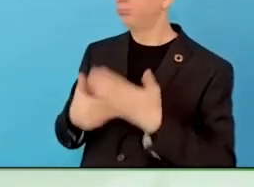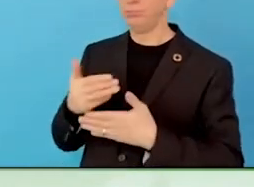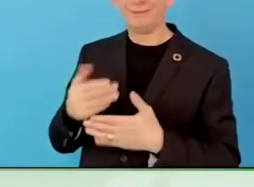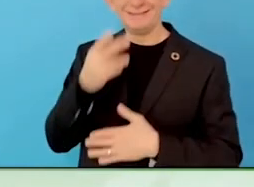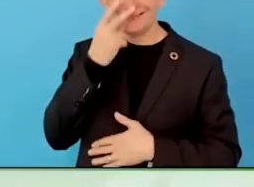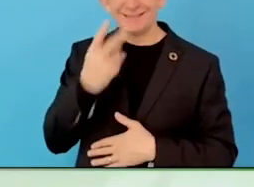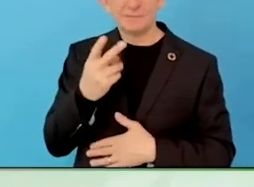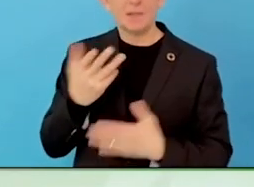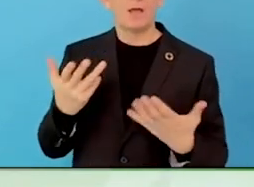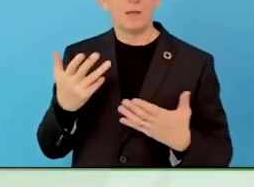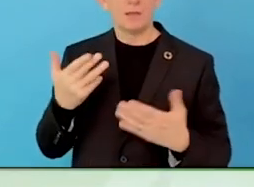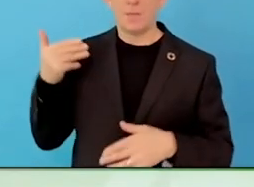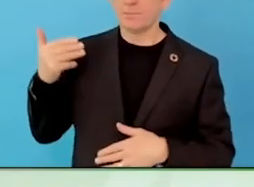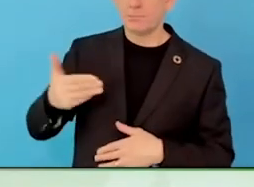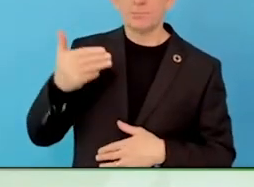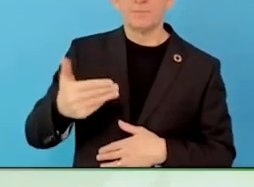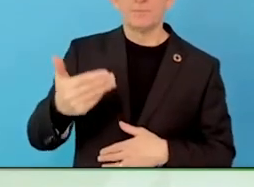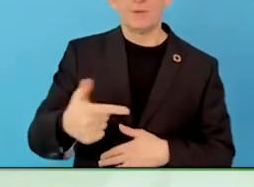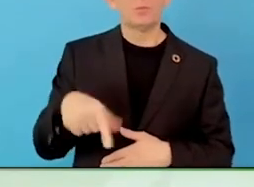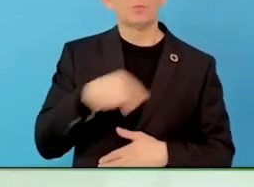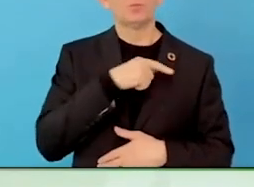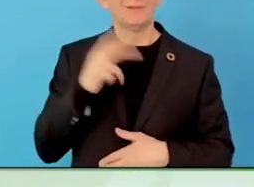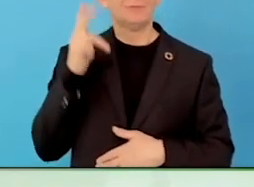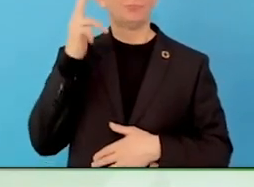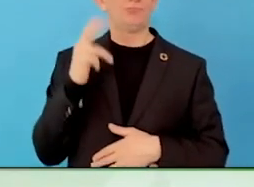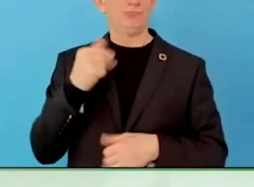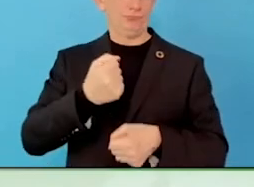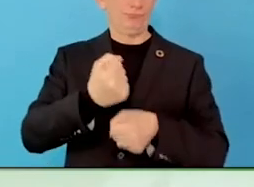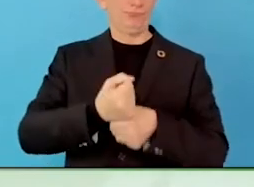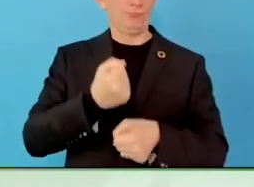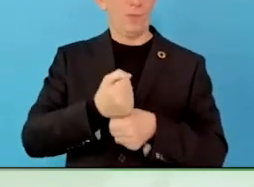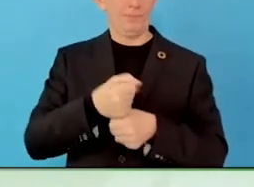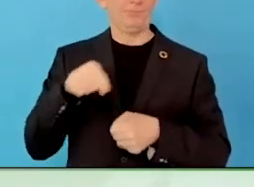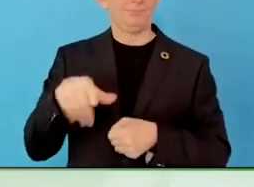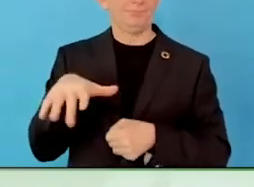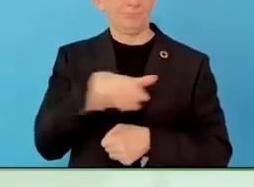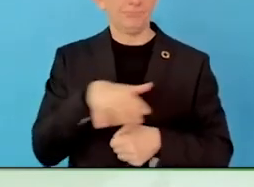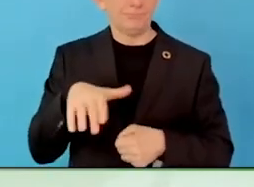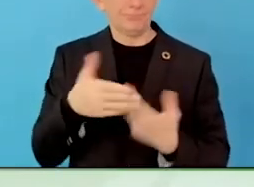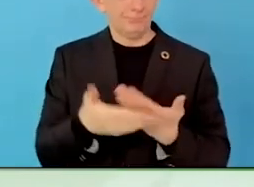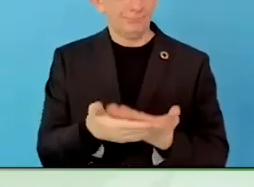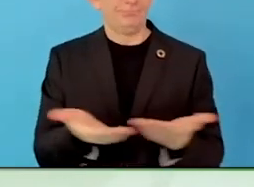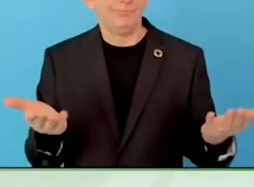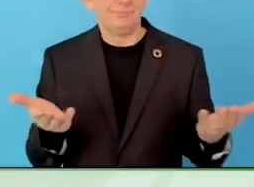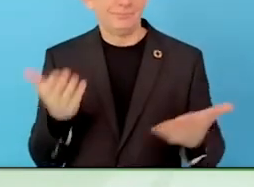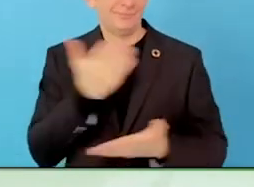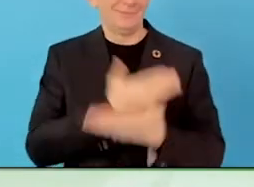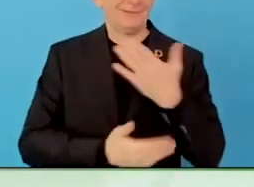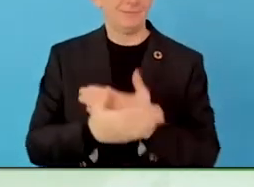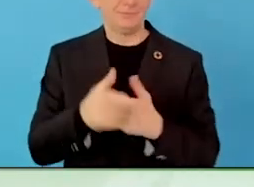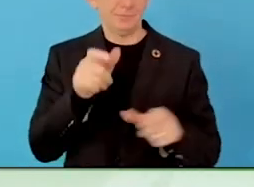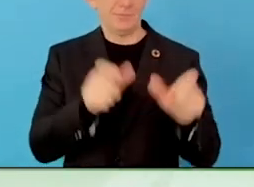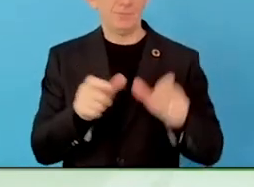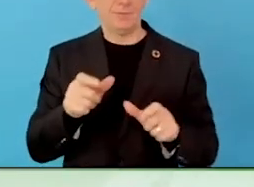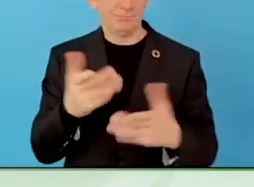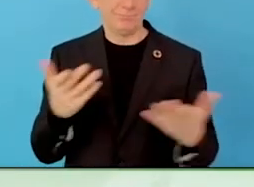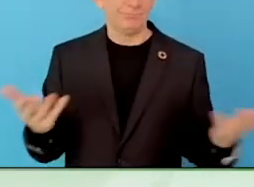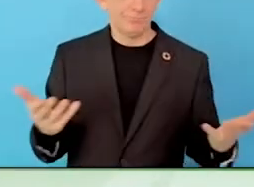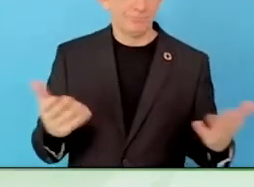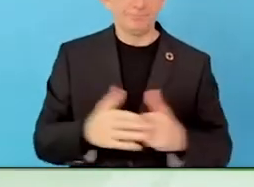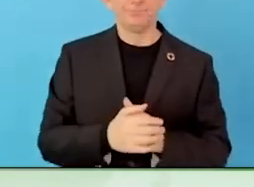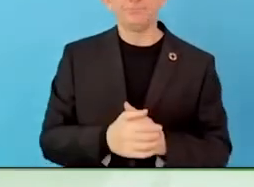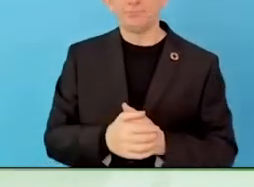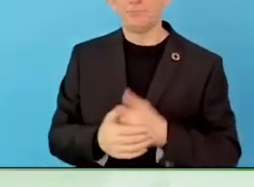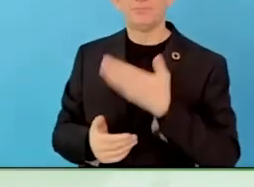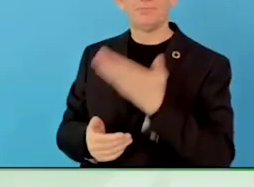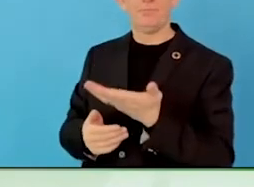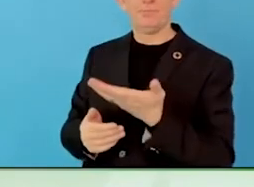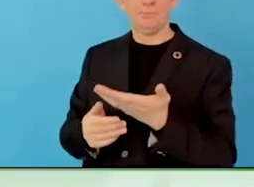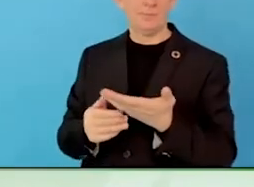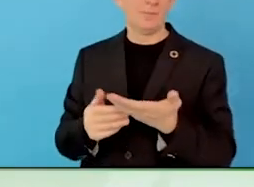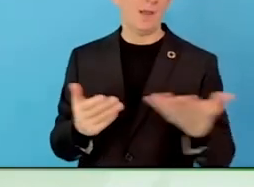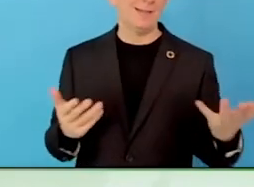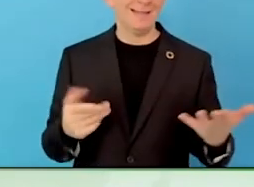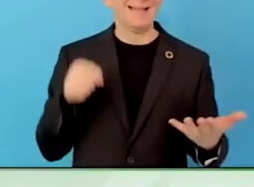From a publicly funded job board, we made something to get out of it.